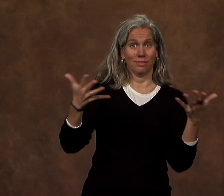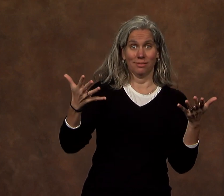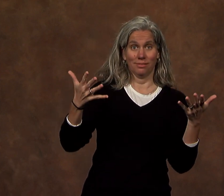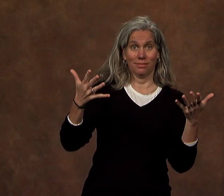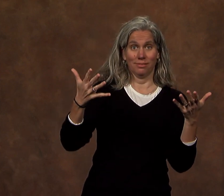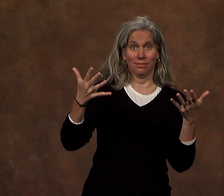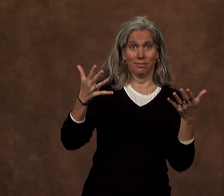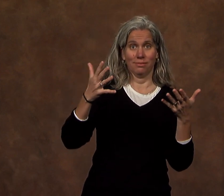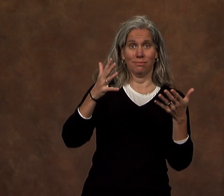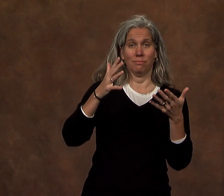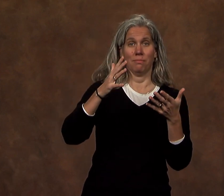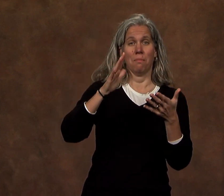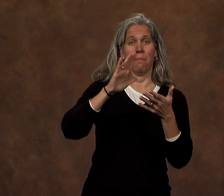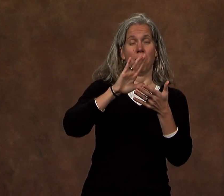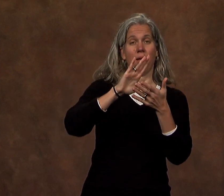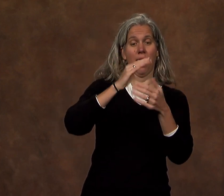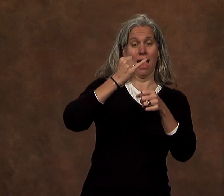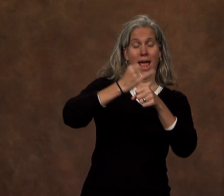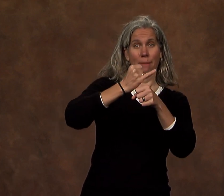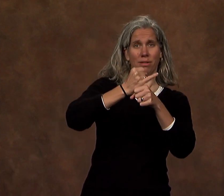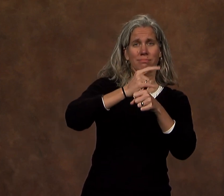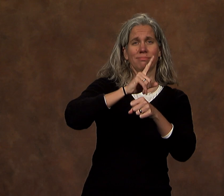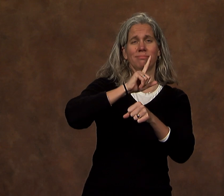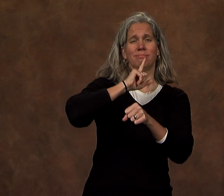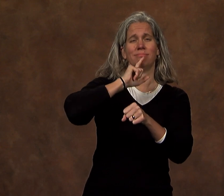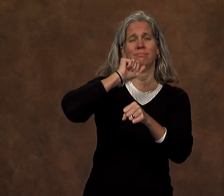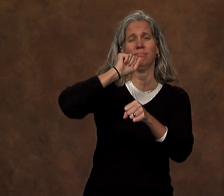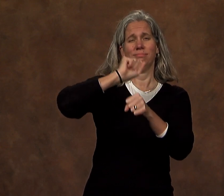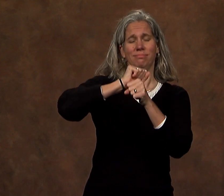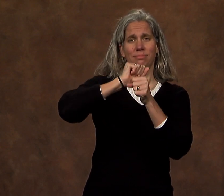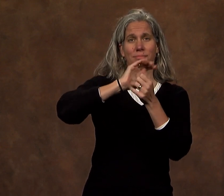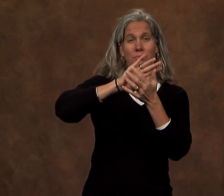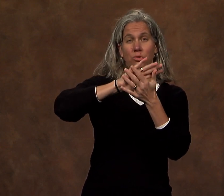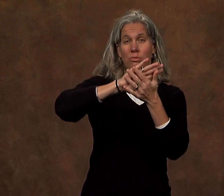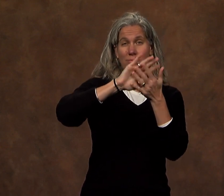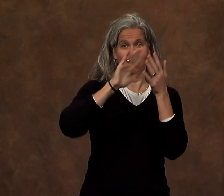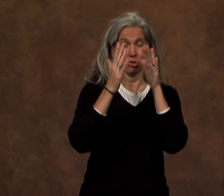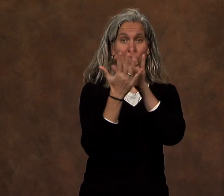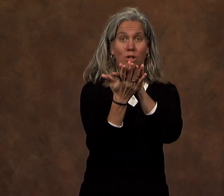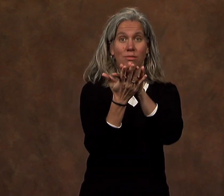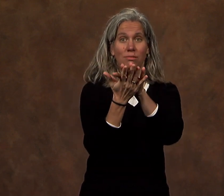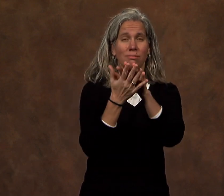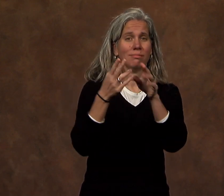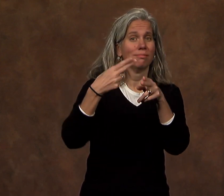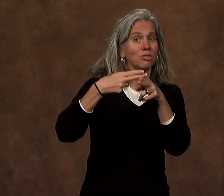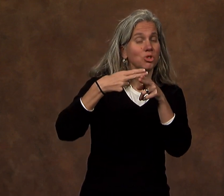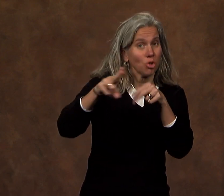And the university absolutely transformed -